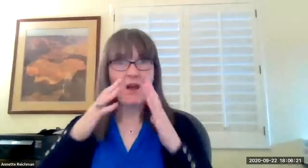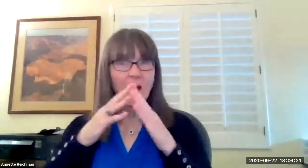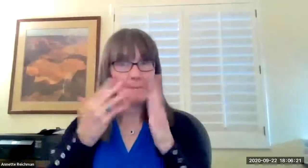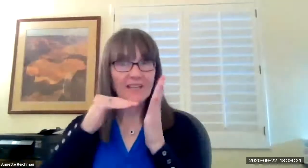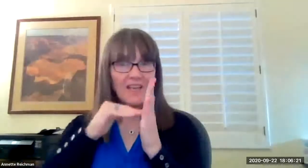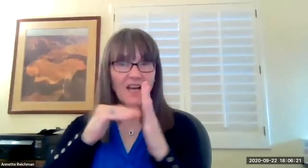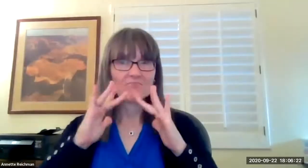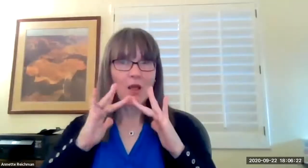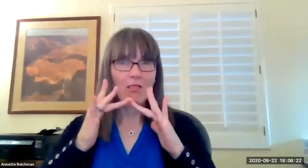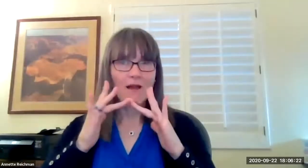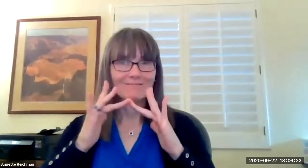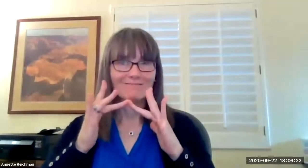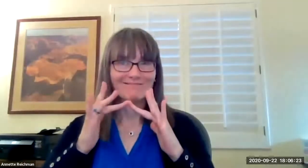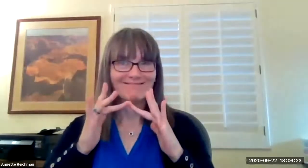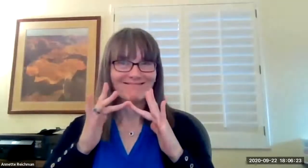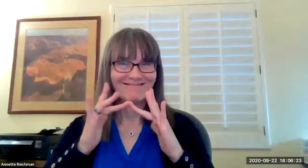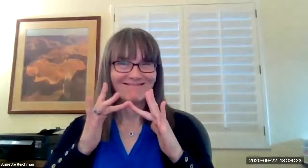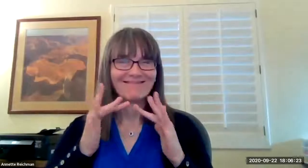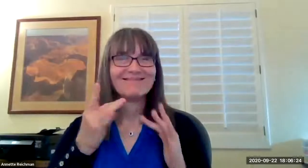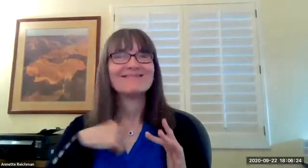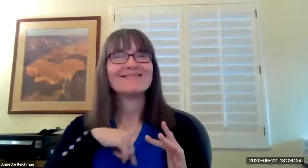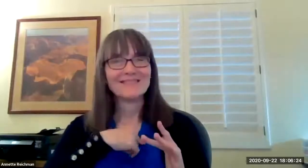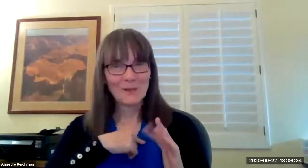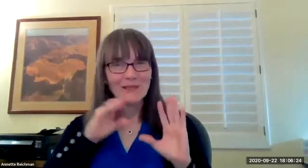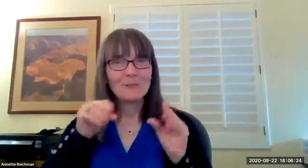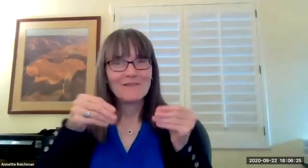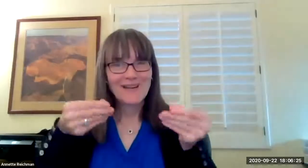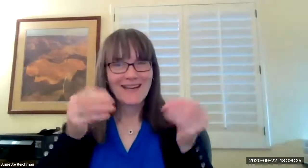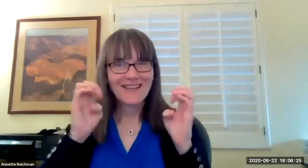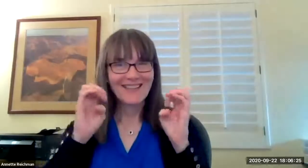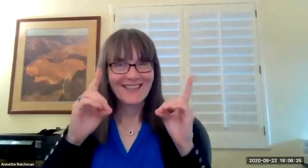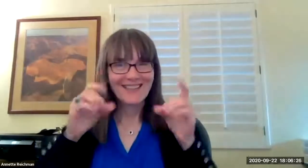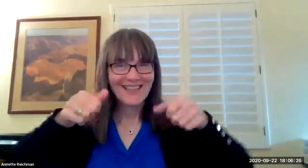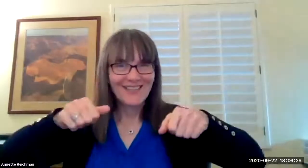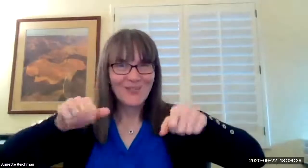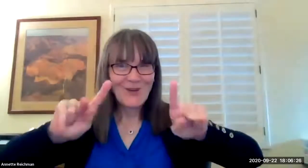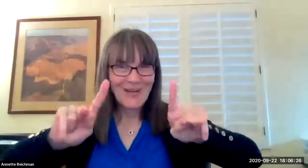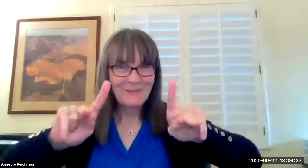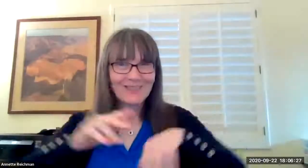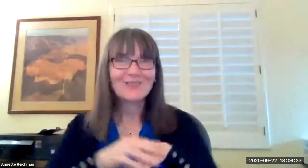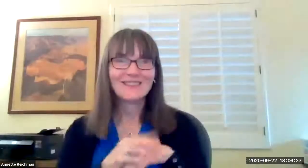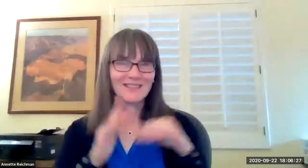but within those two weeks we came back up and running and we did so online we